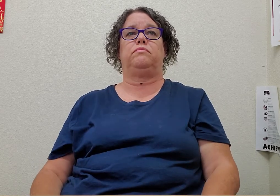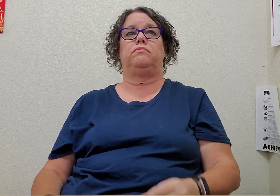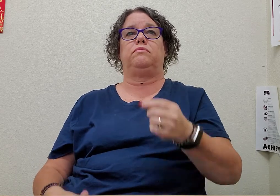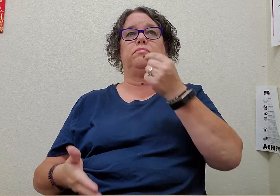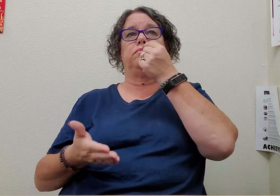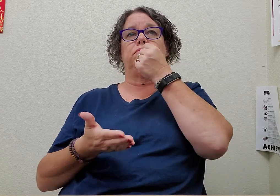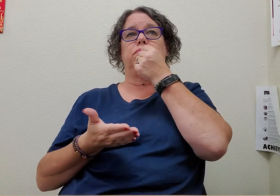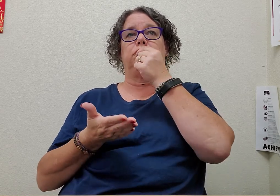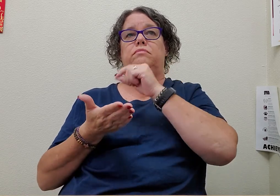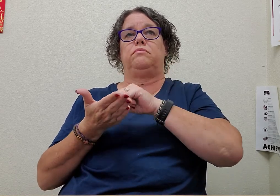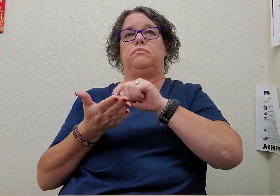pencil